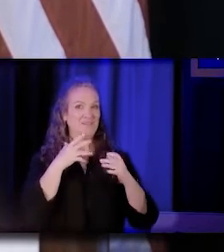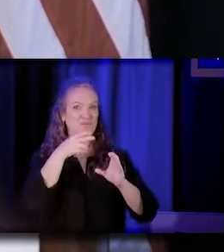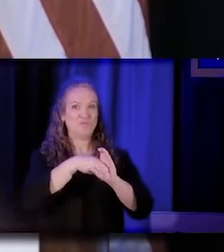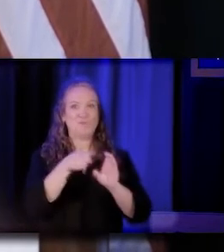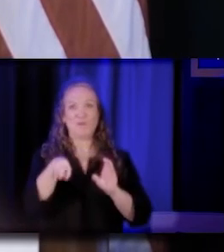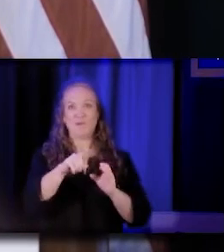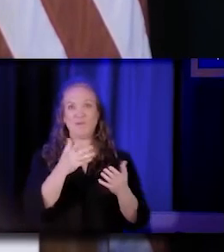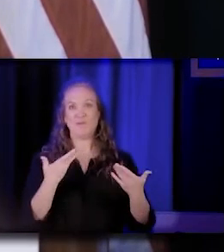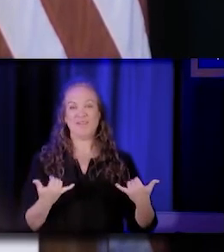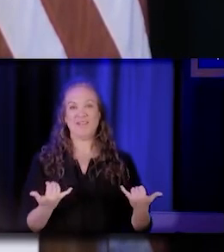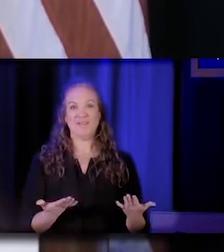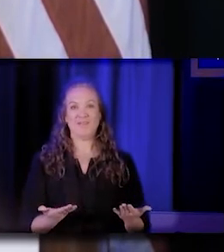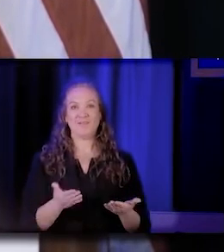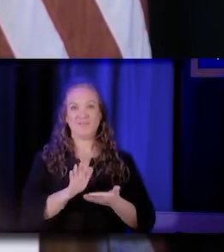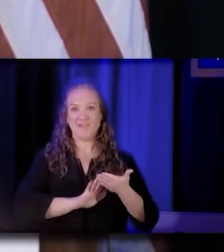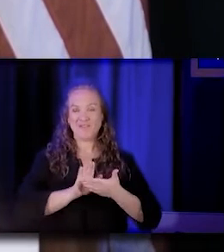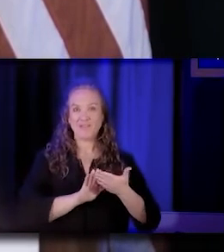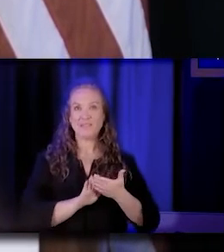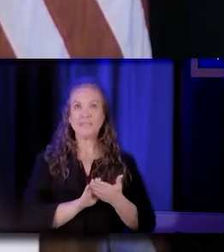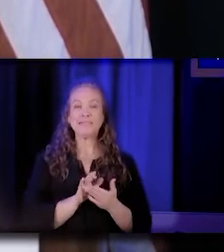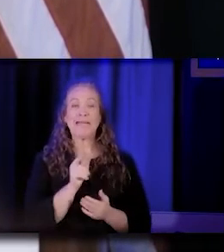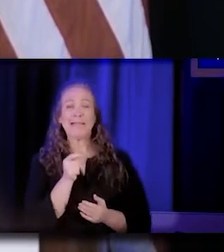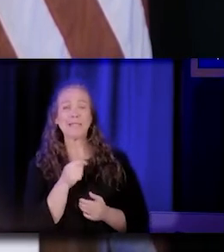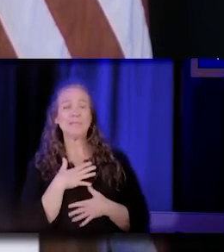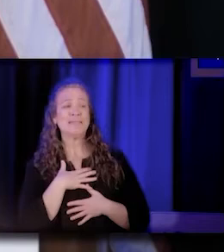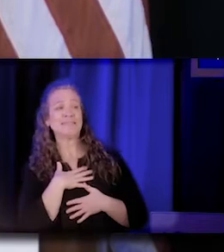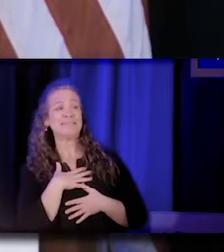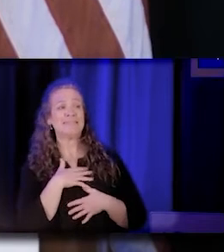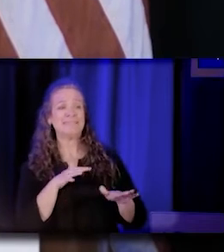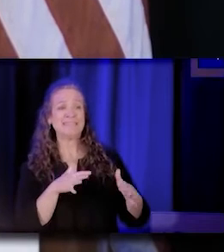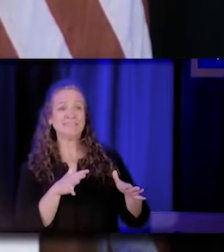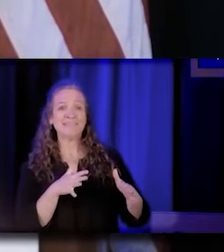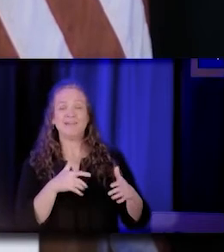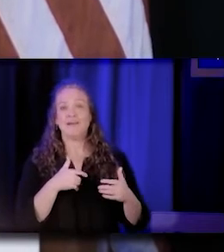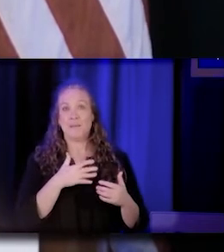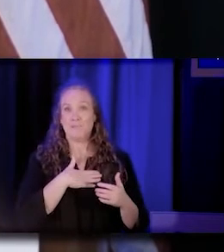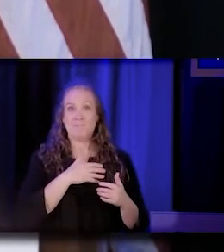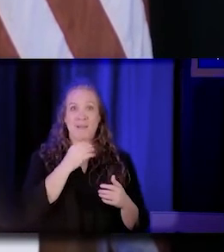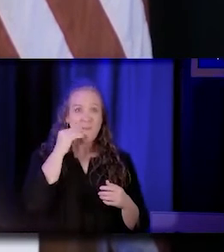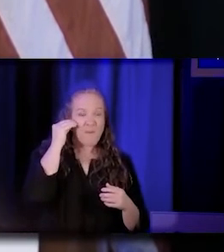I have to say a teeny bit anxious to be away from the safety of my own living room,